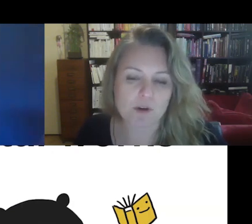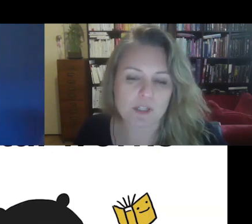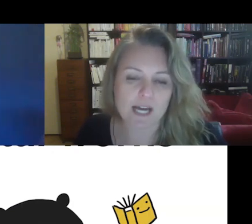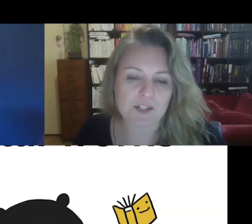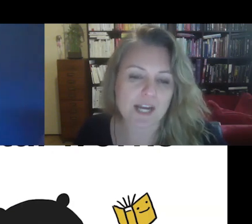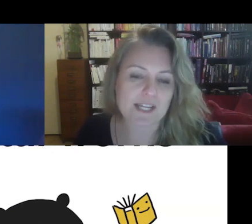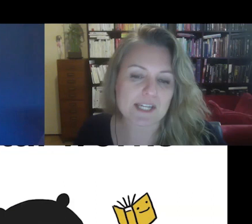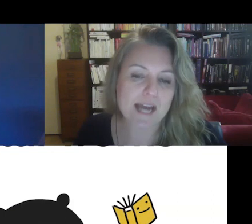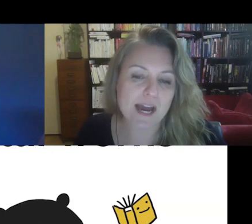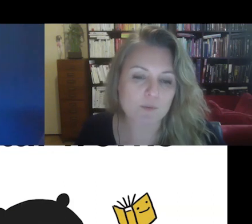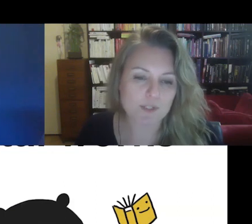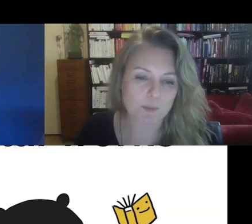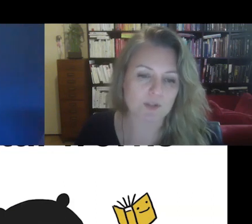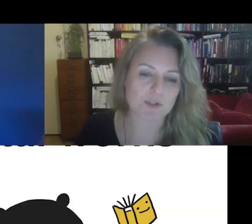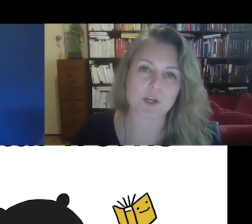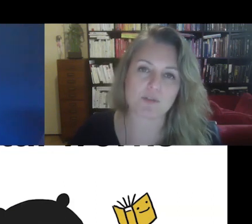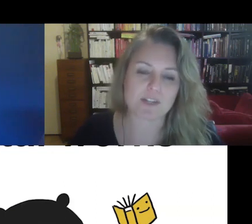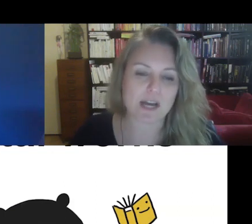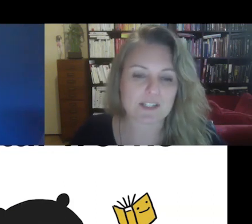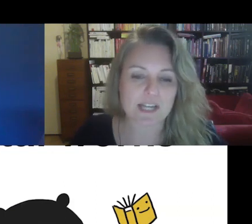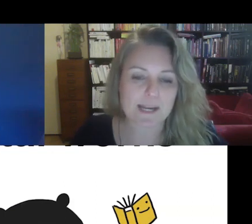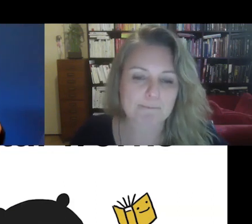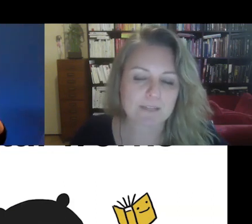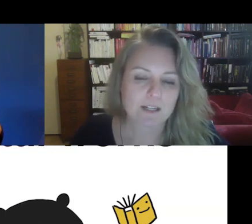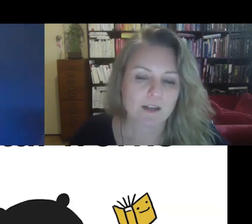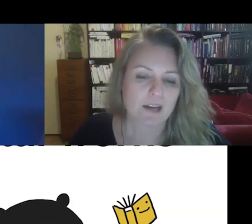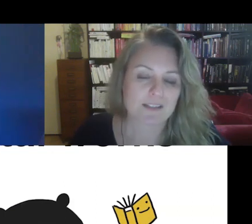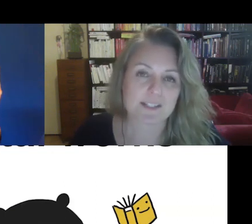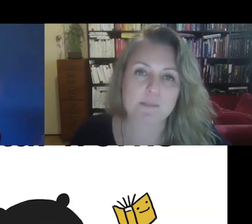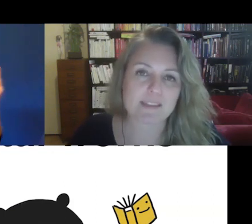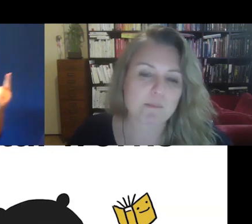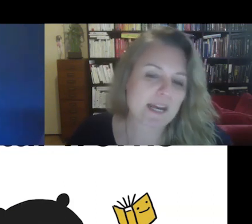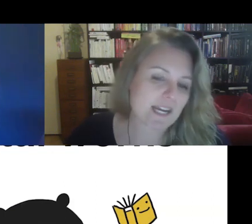all undertaking now in response to COVID-19. This has meant that many